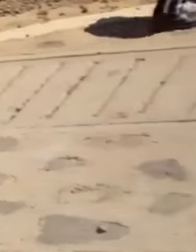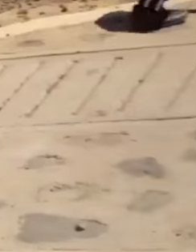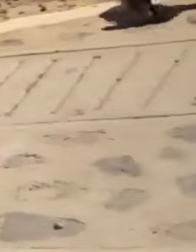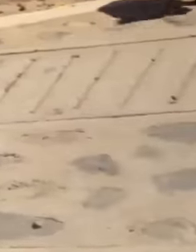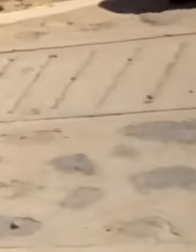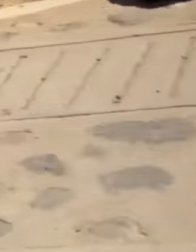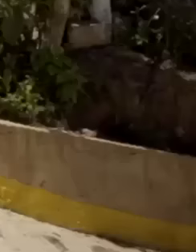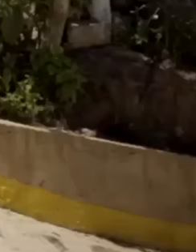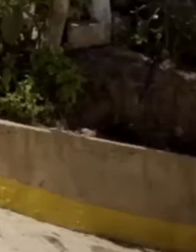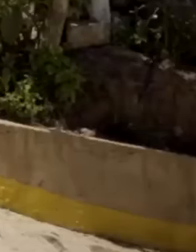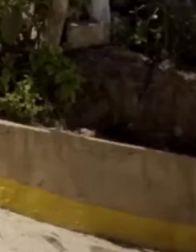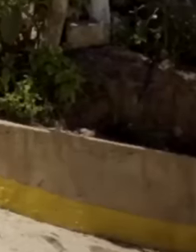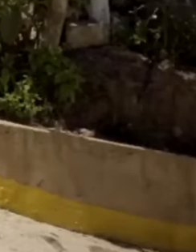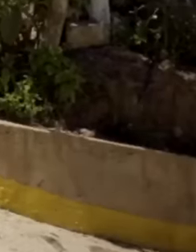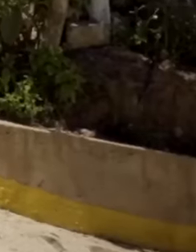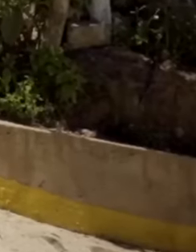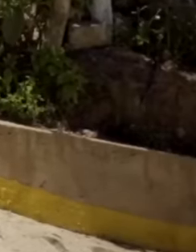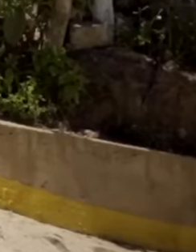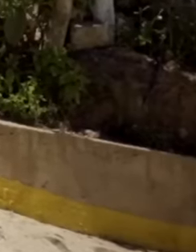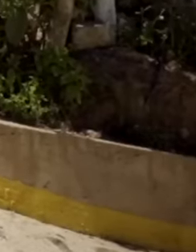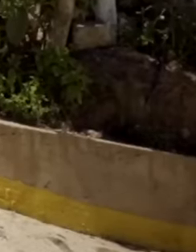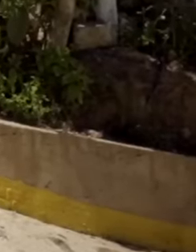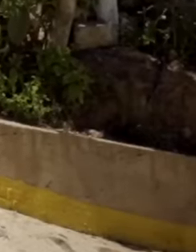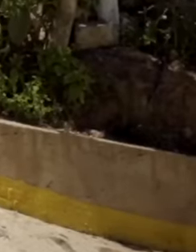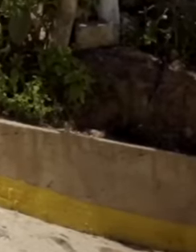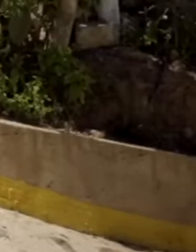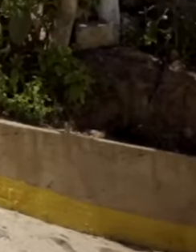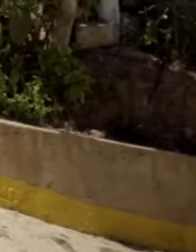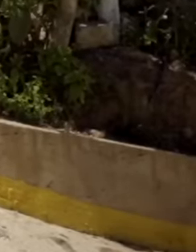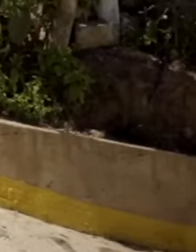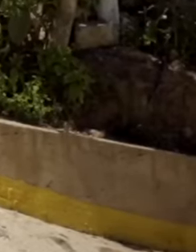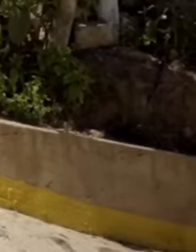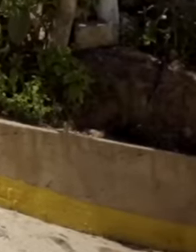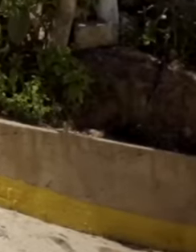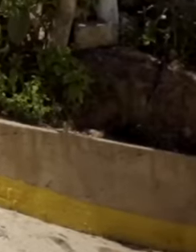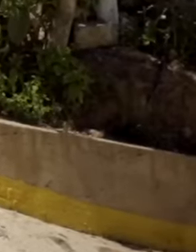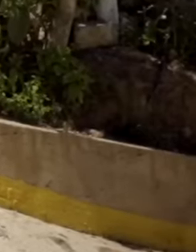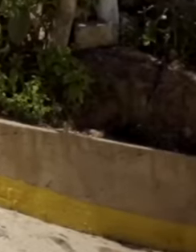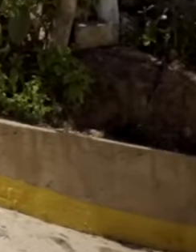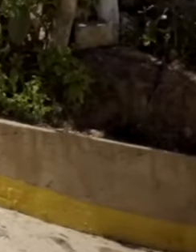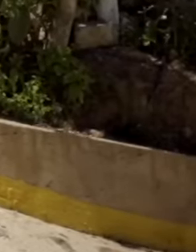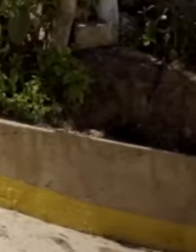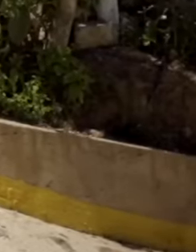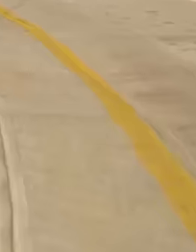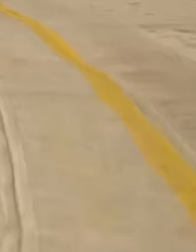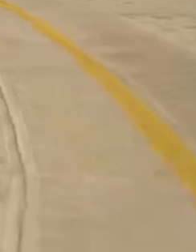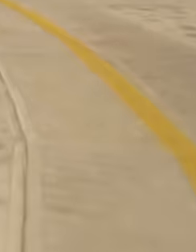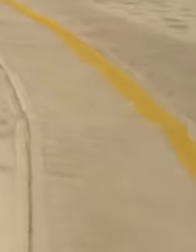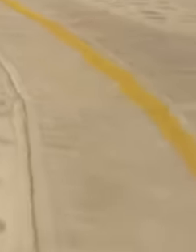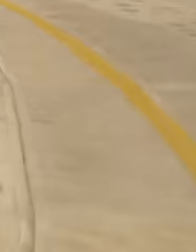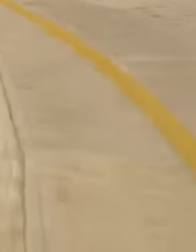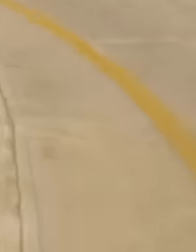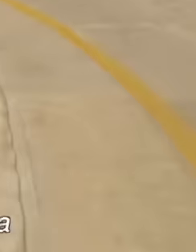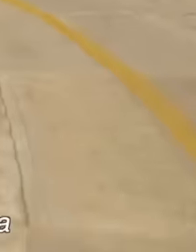very good, we thank the president for a good job and for continuing to support us Let's not